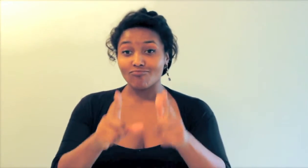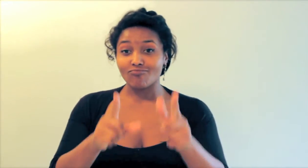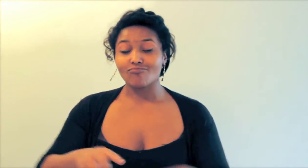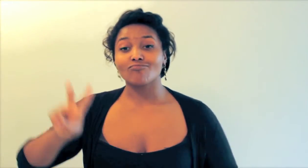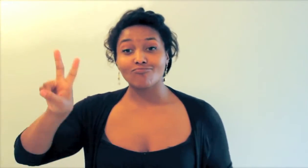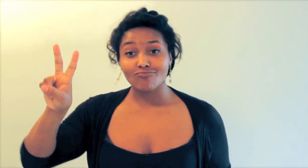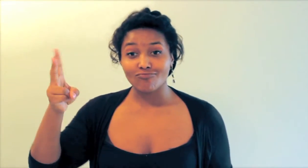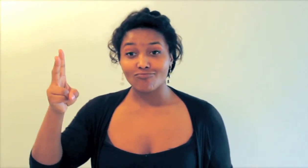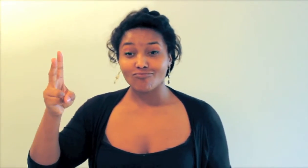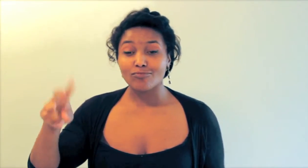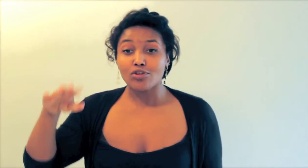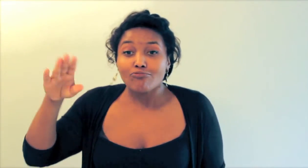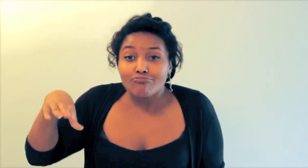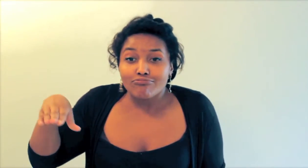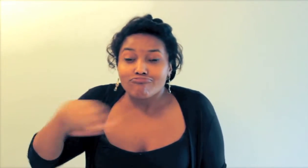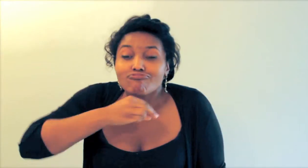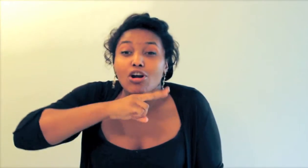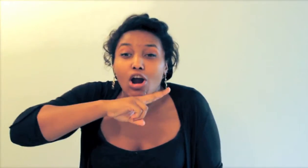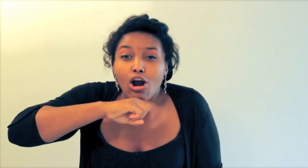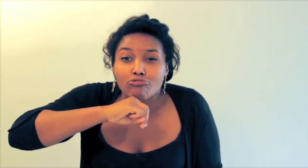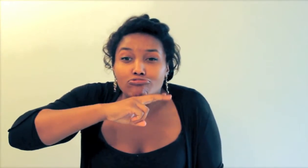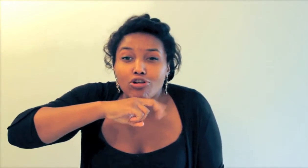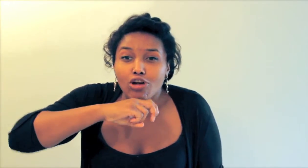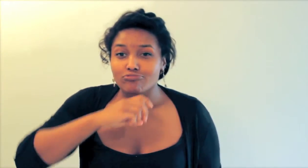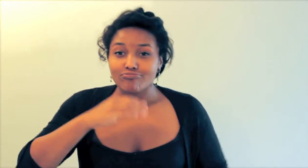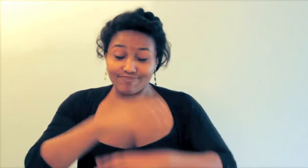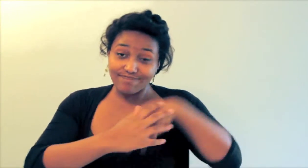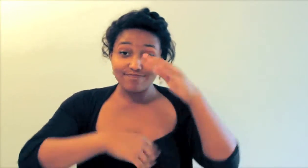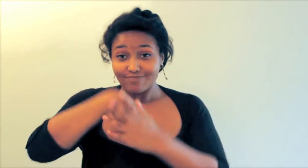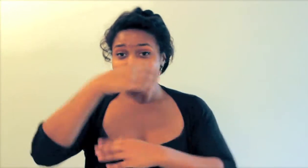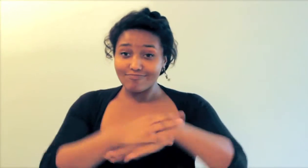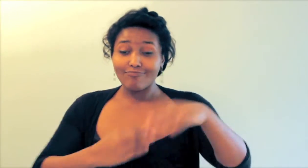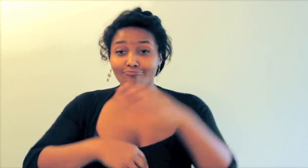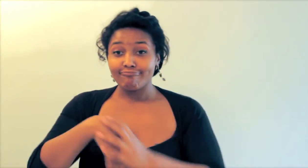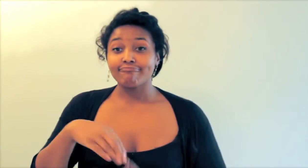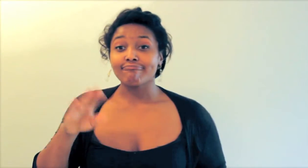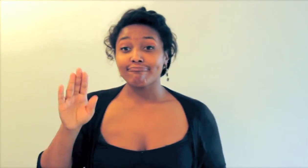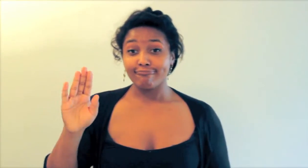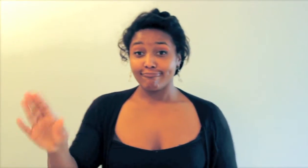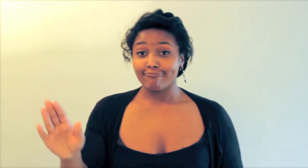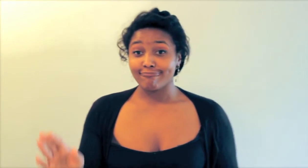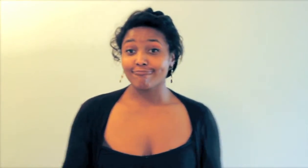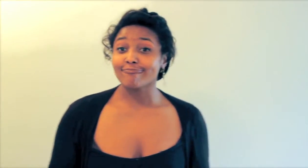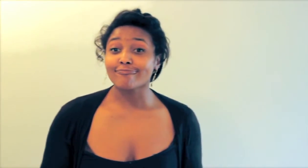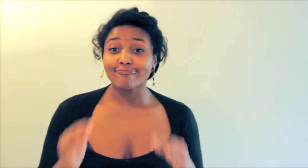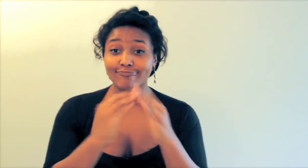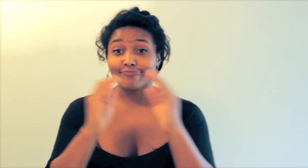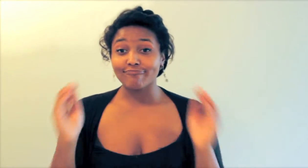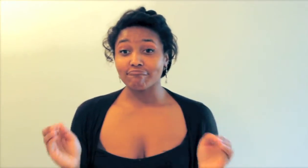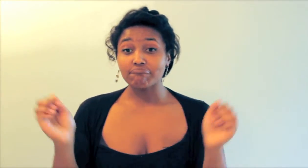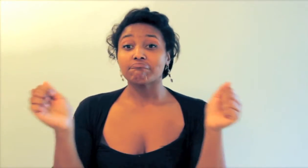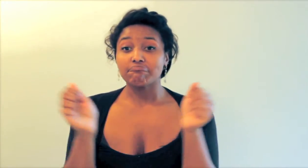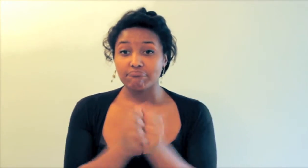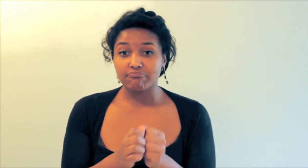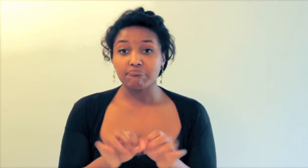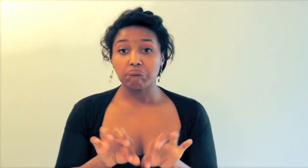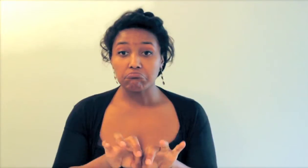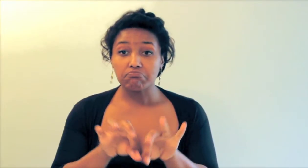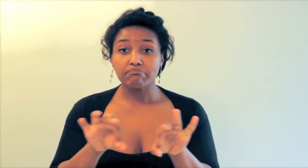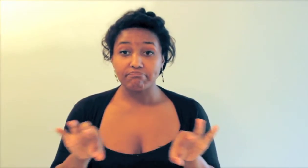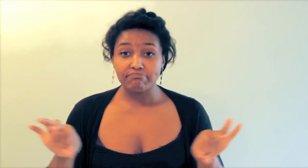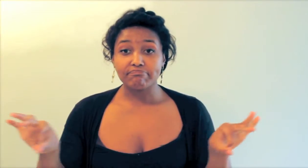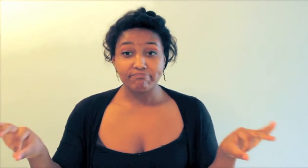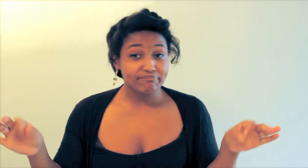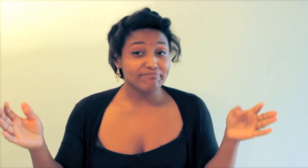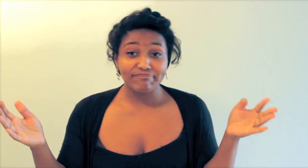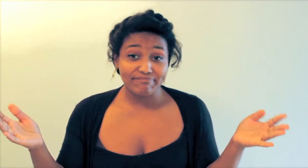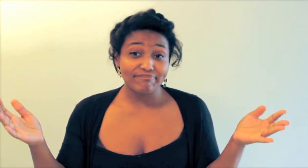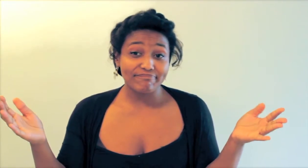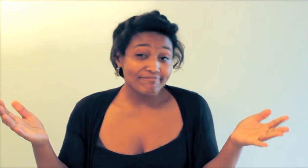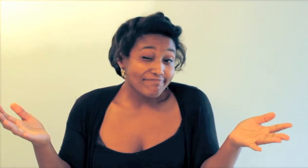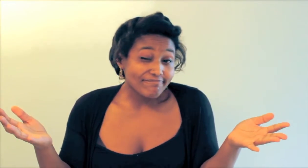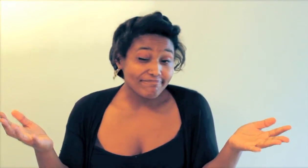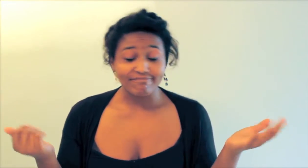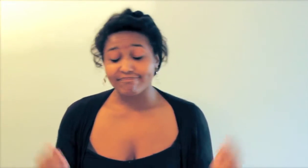The 2nd little Pig built his house out of wood.